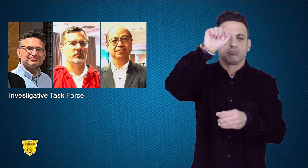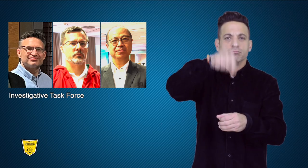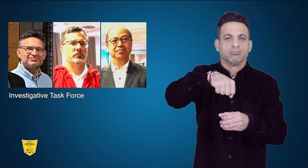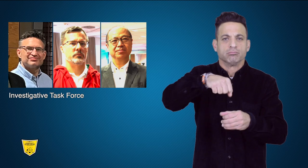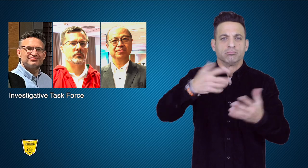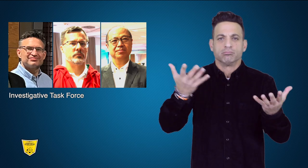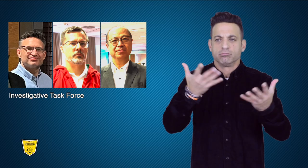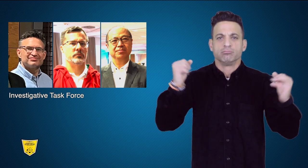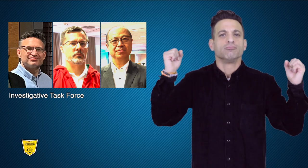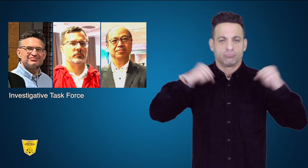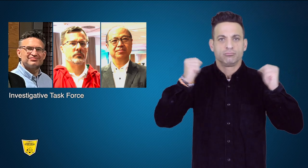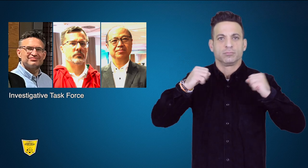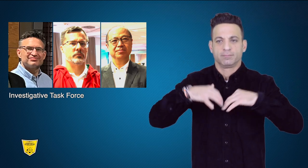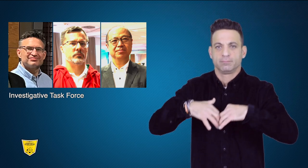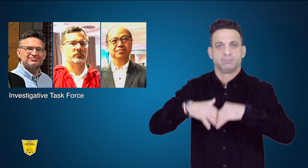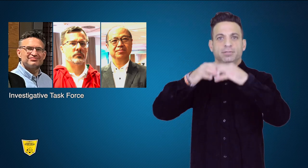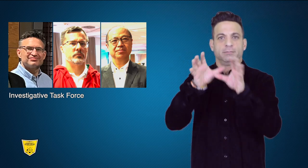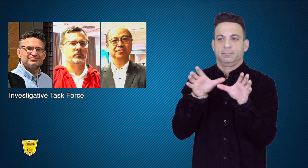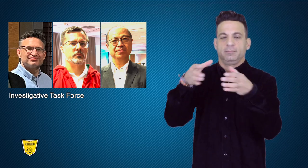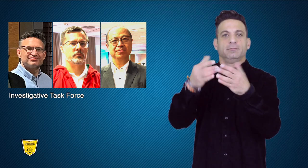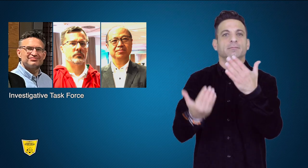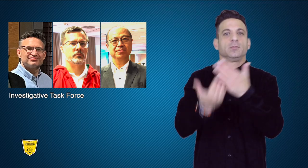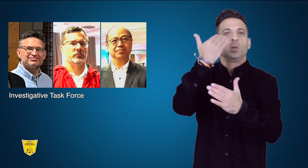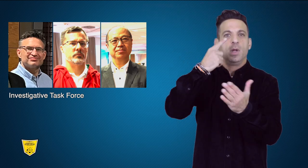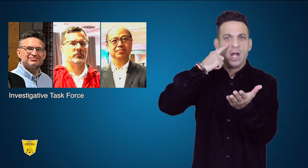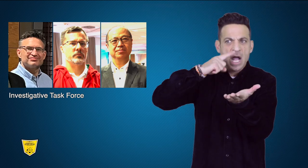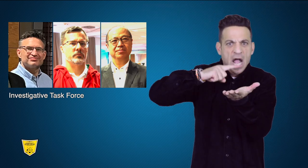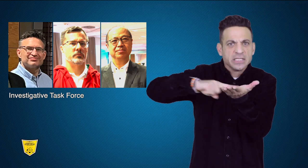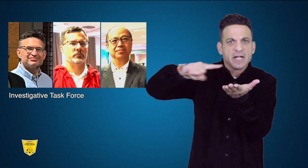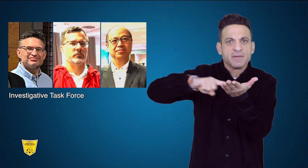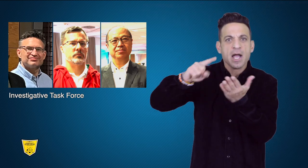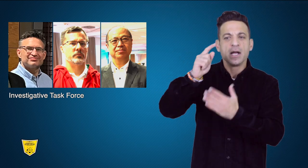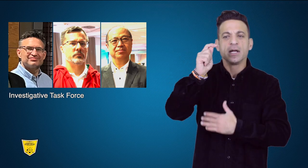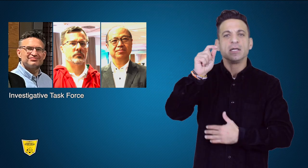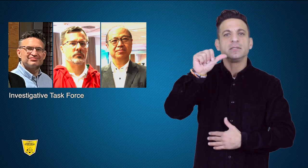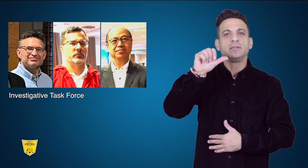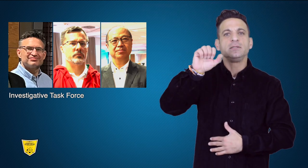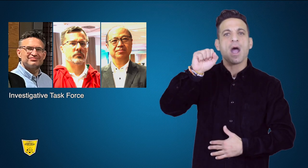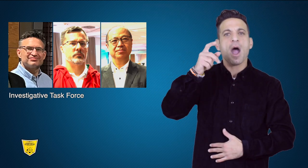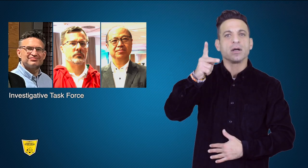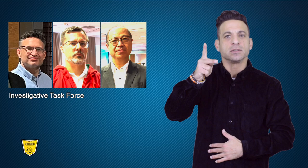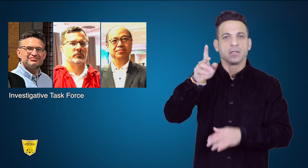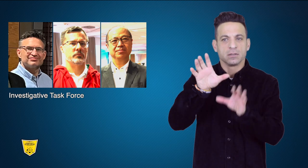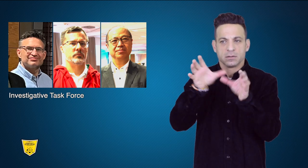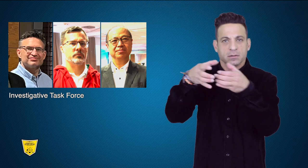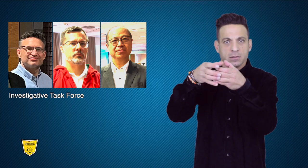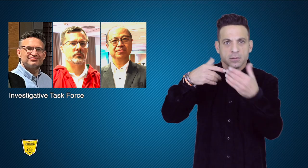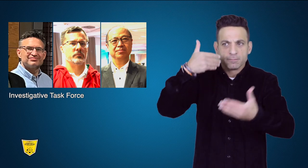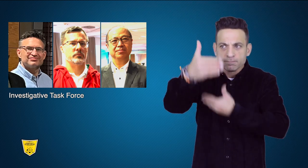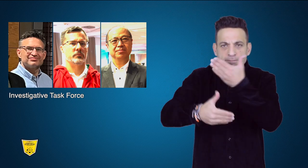delegates voted to launch an Investigative Task Force